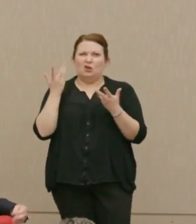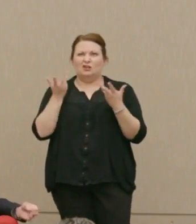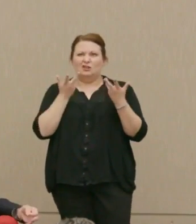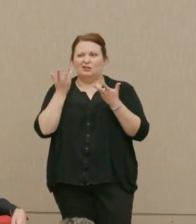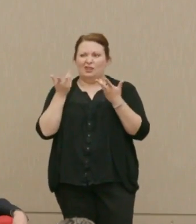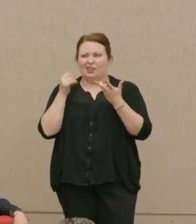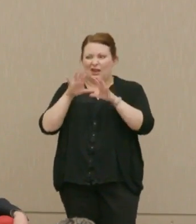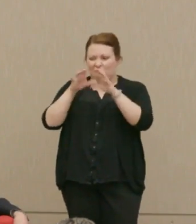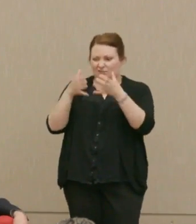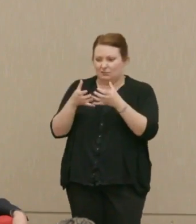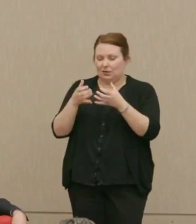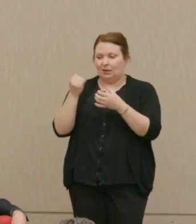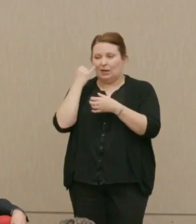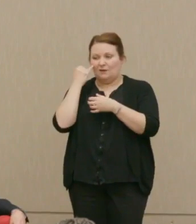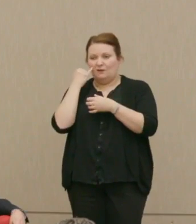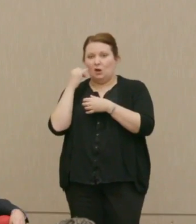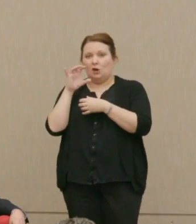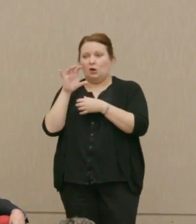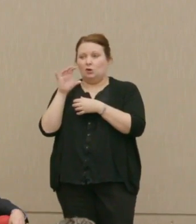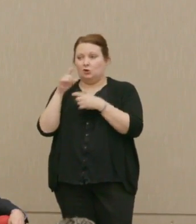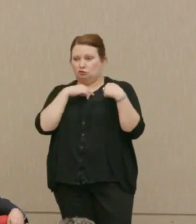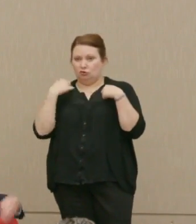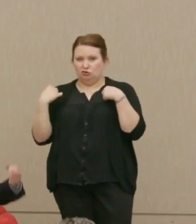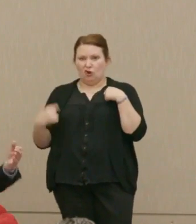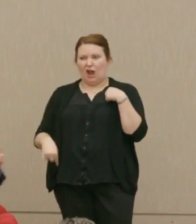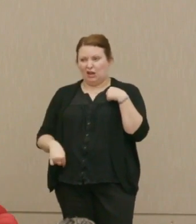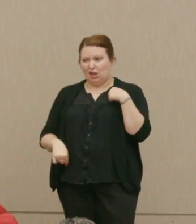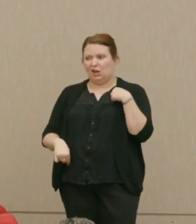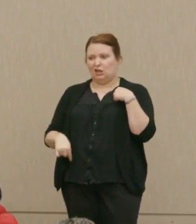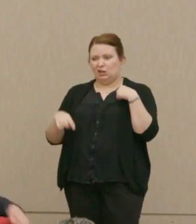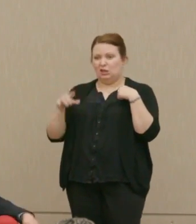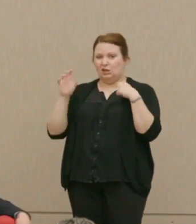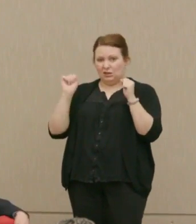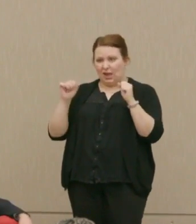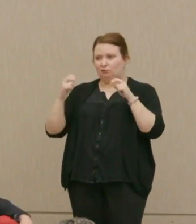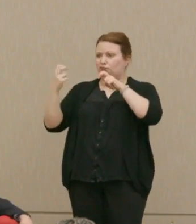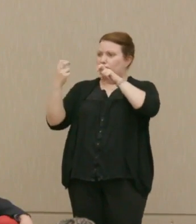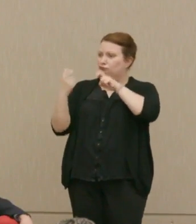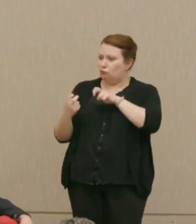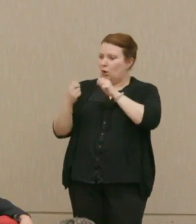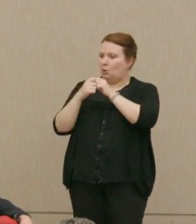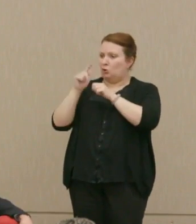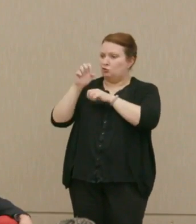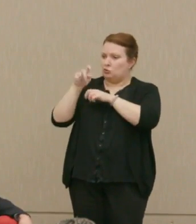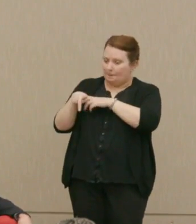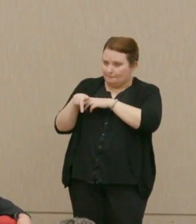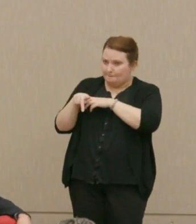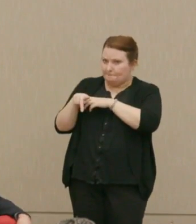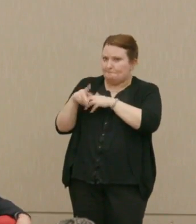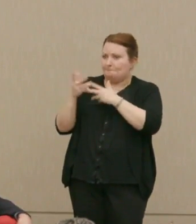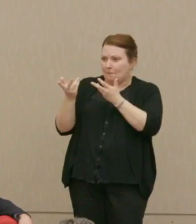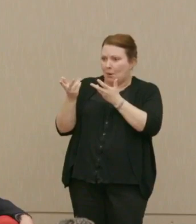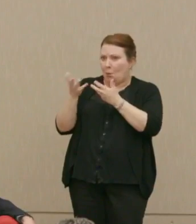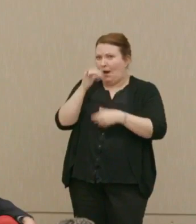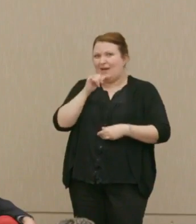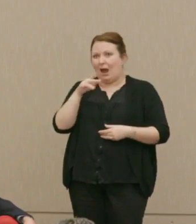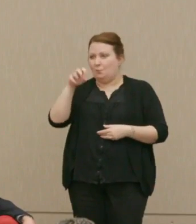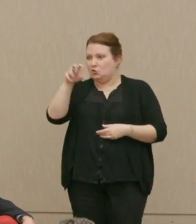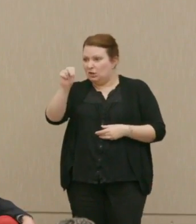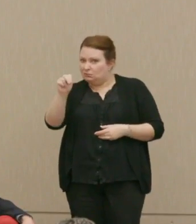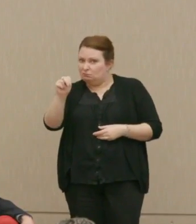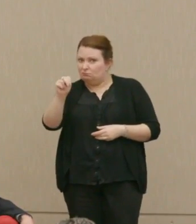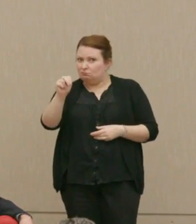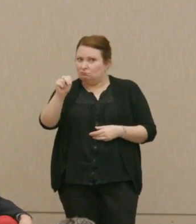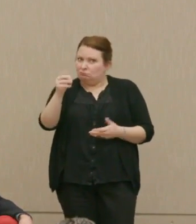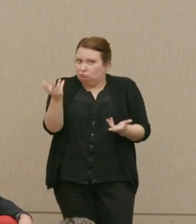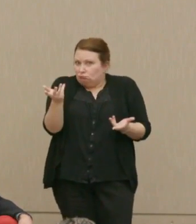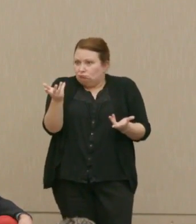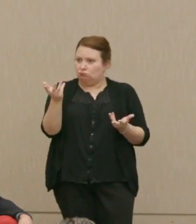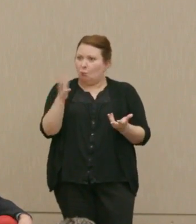well, if Xi of China can have chocolate cake at Mar-a-Largo, why not Putin, as a matter